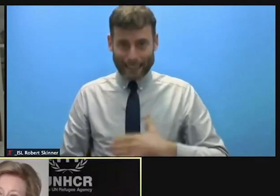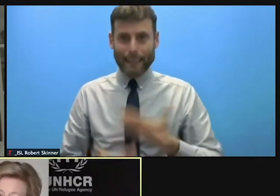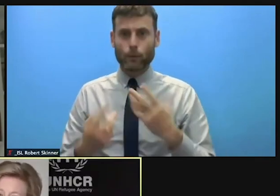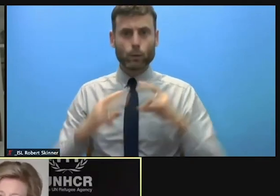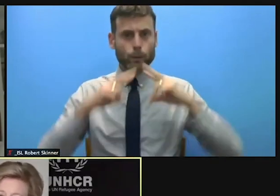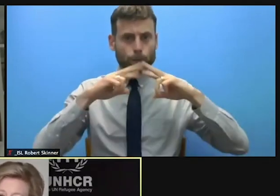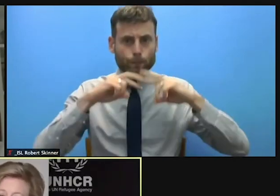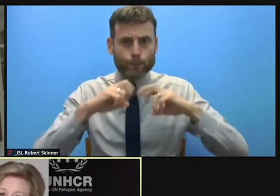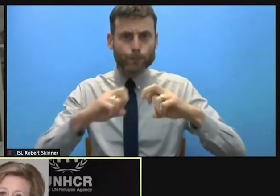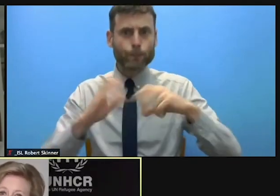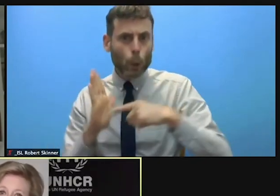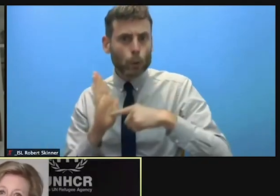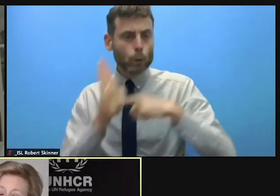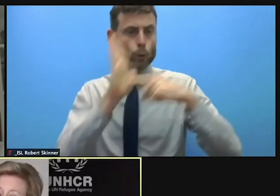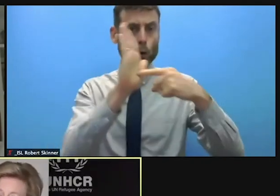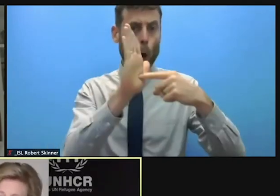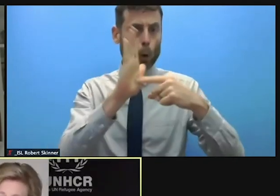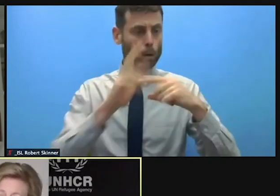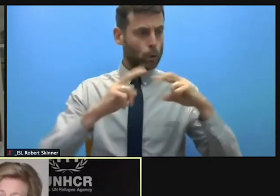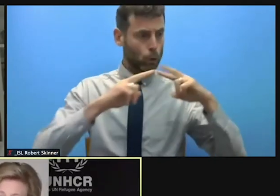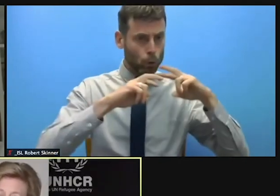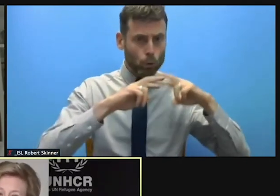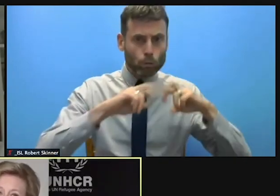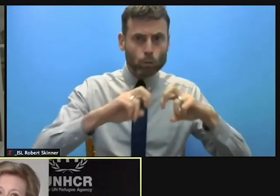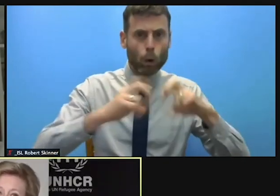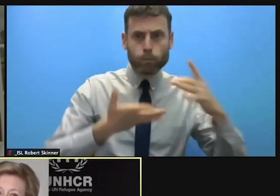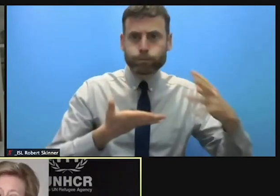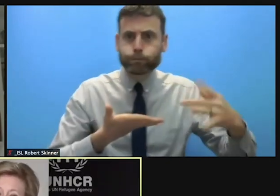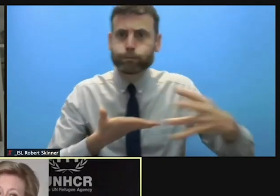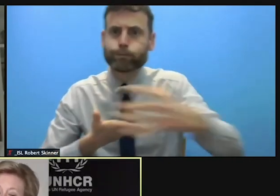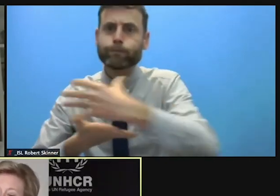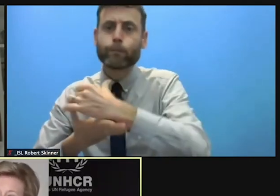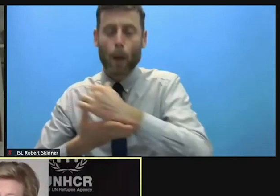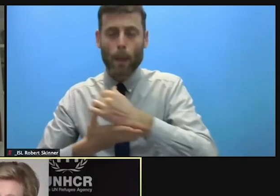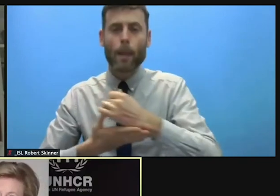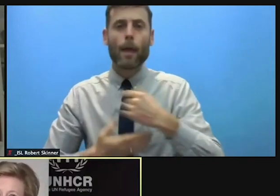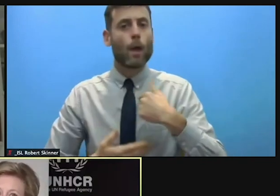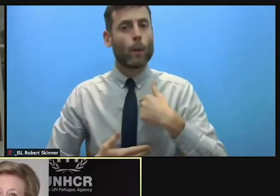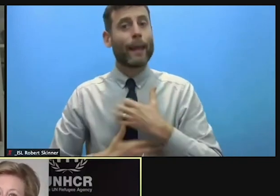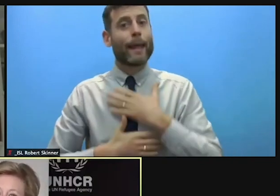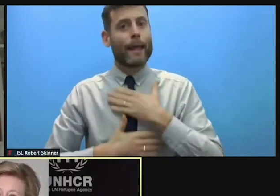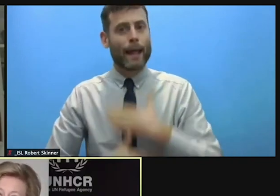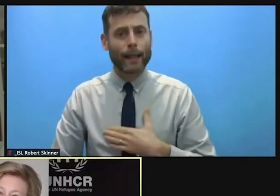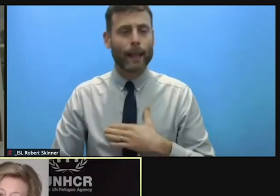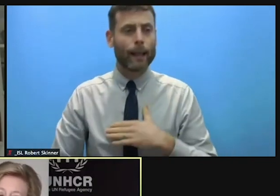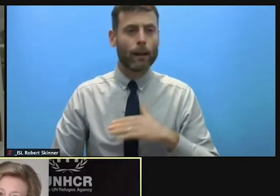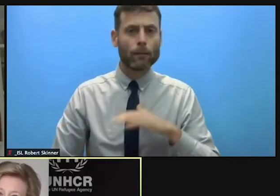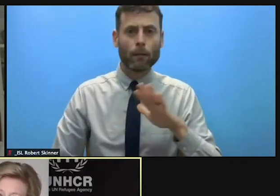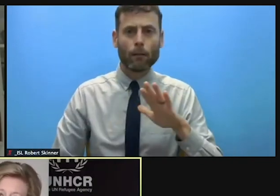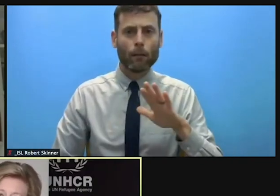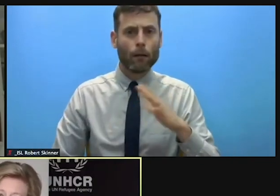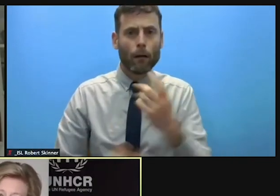data. But we certainly need to be thinking more originally about how we get these messages across.